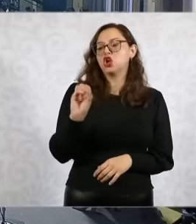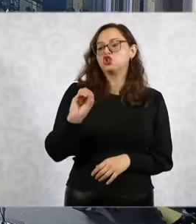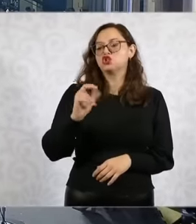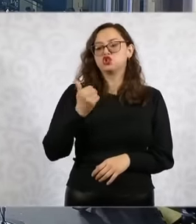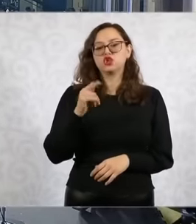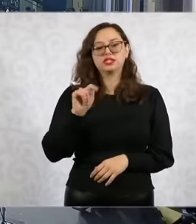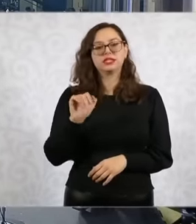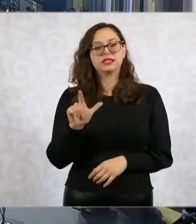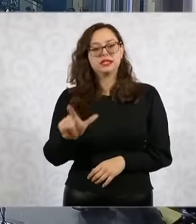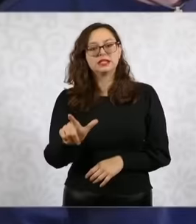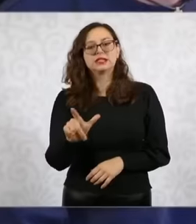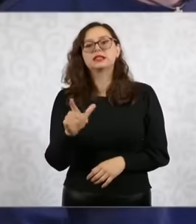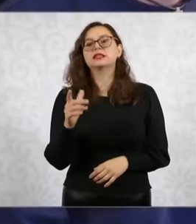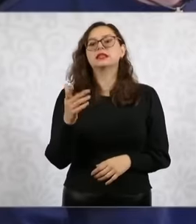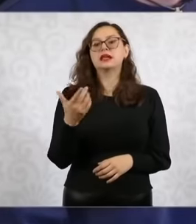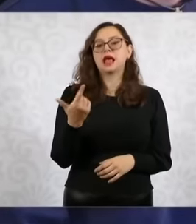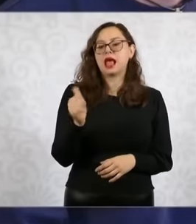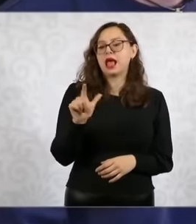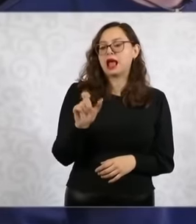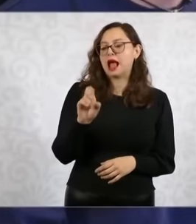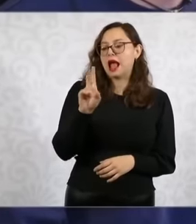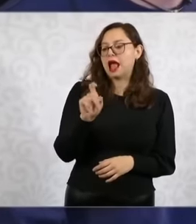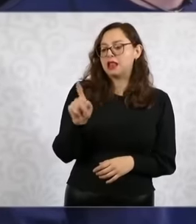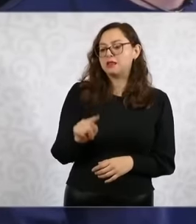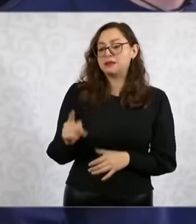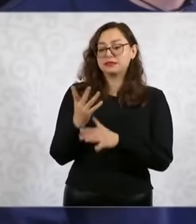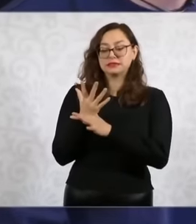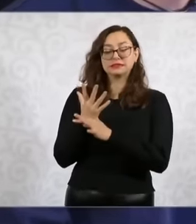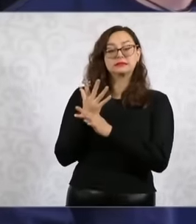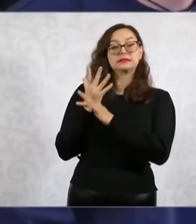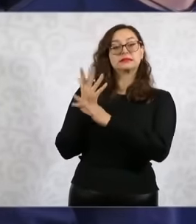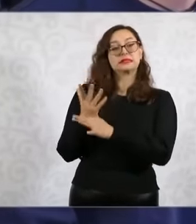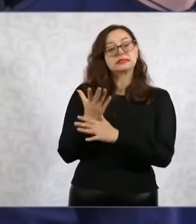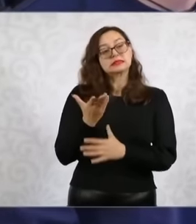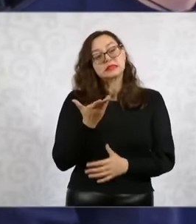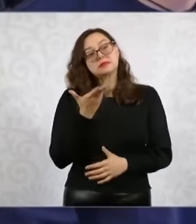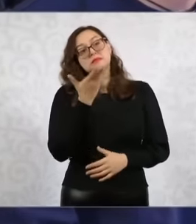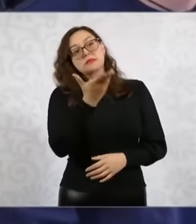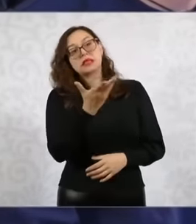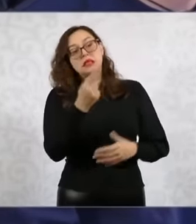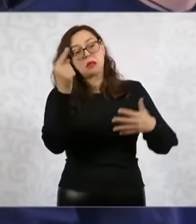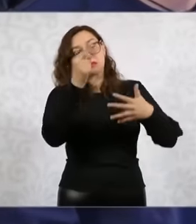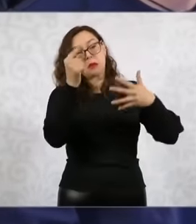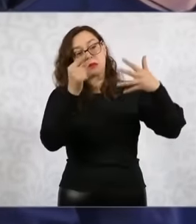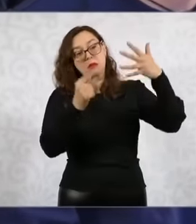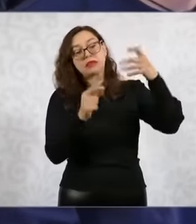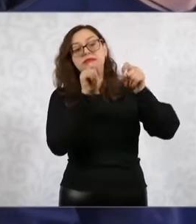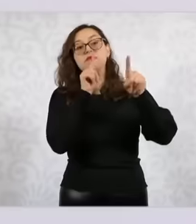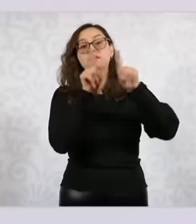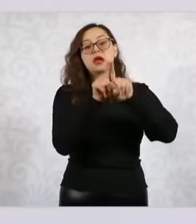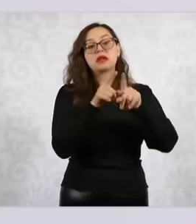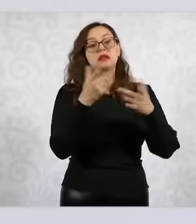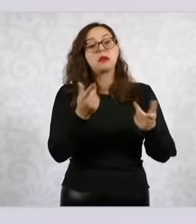to put an end to the intrigue and polarization What to respond to this letter, doctor, I remembered.